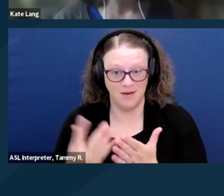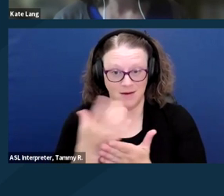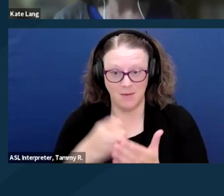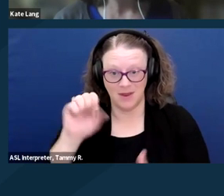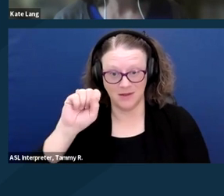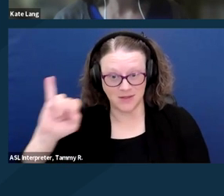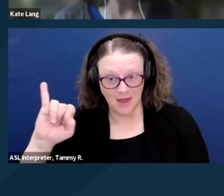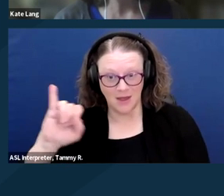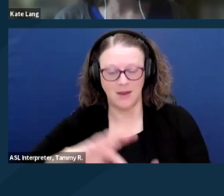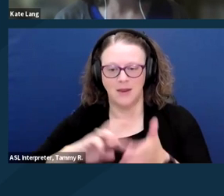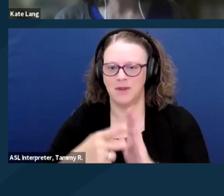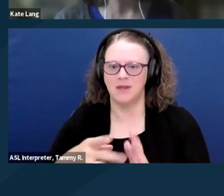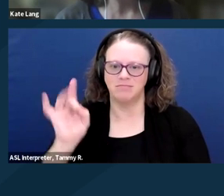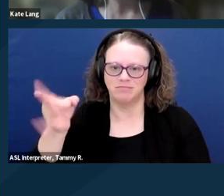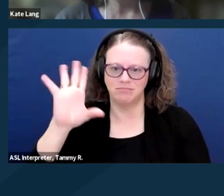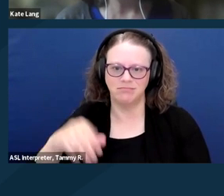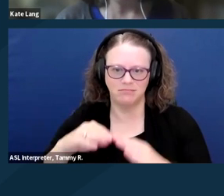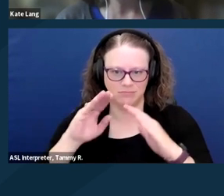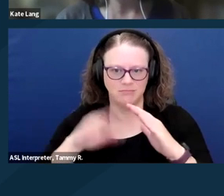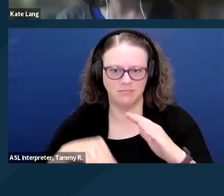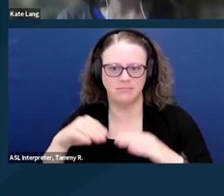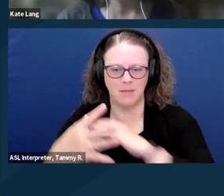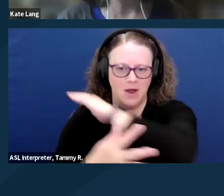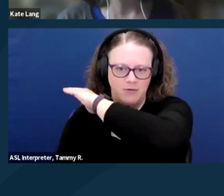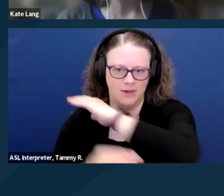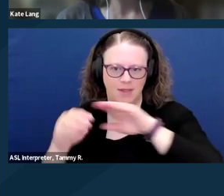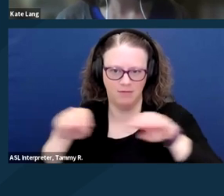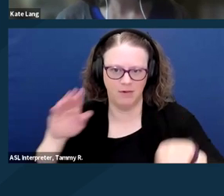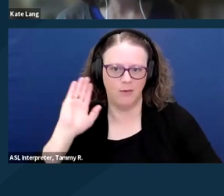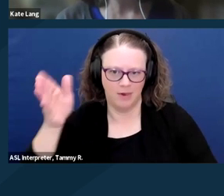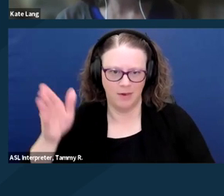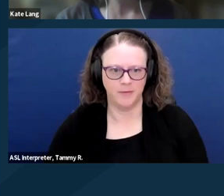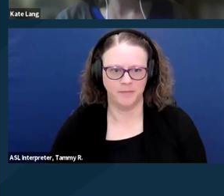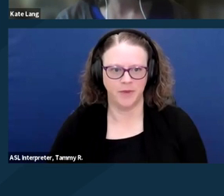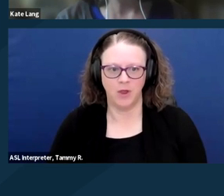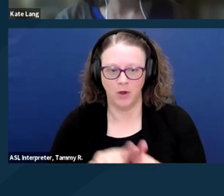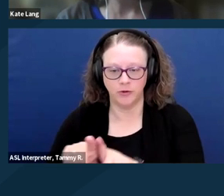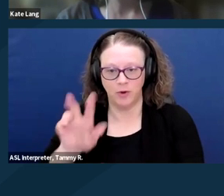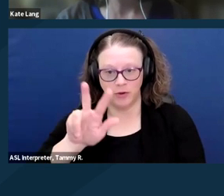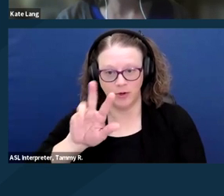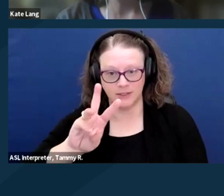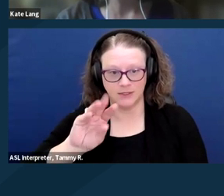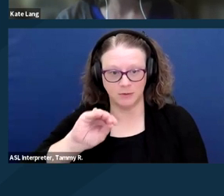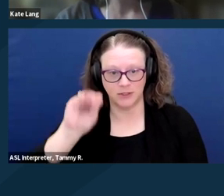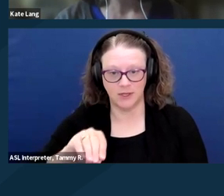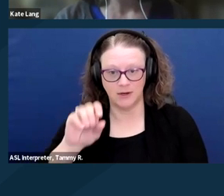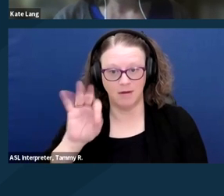Also, nearly 36% of DAC beneficiaries live below the federal poverty level.